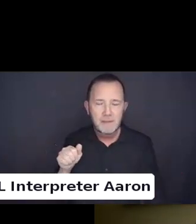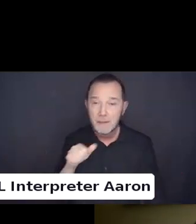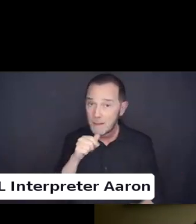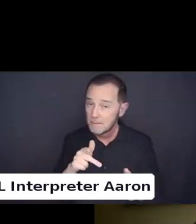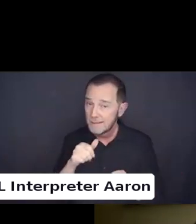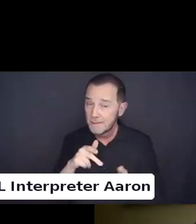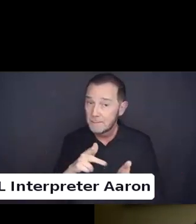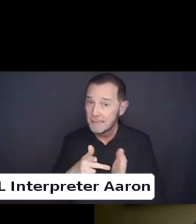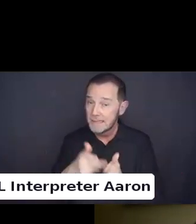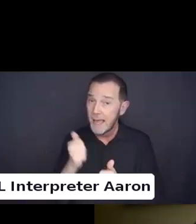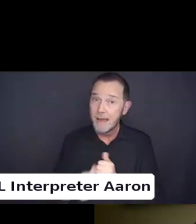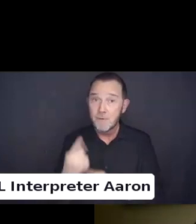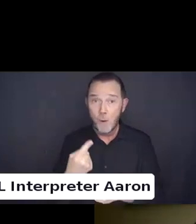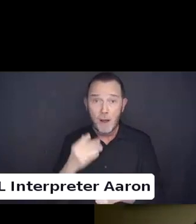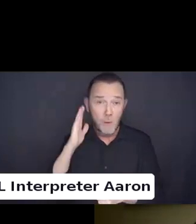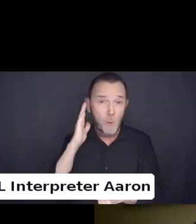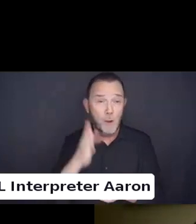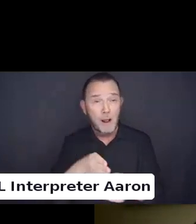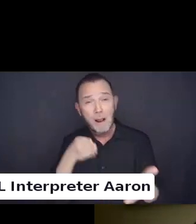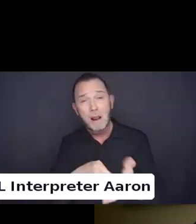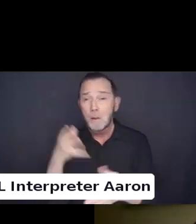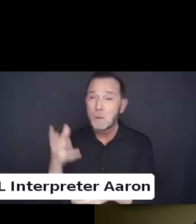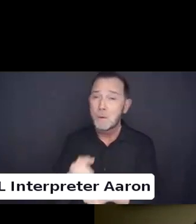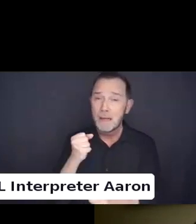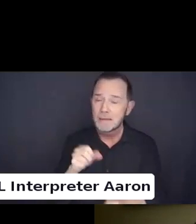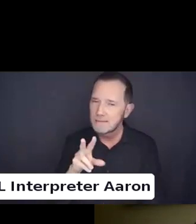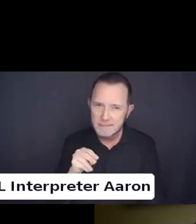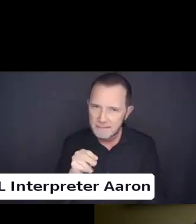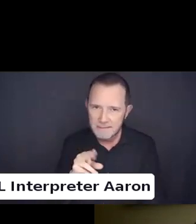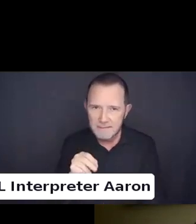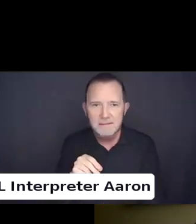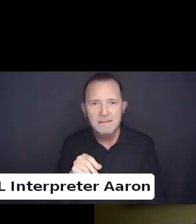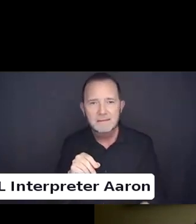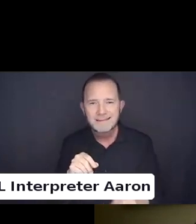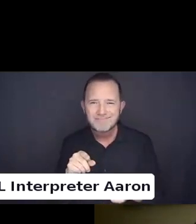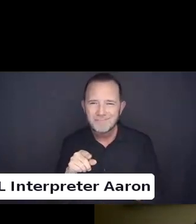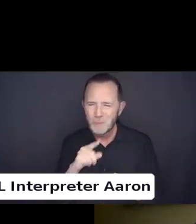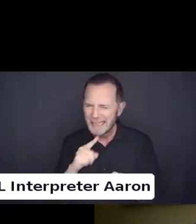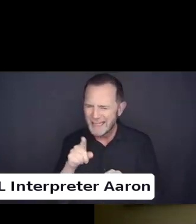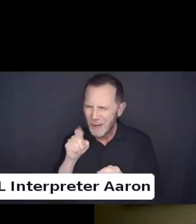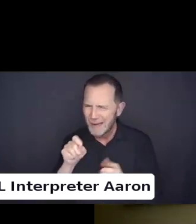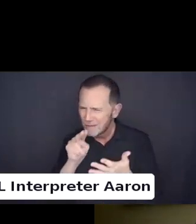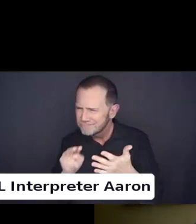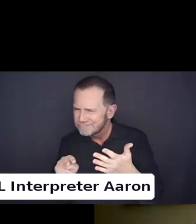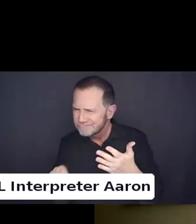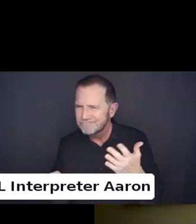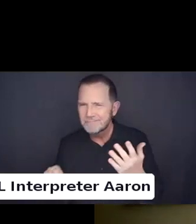I think Ben the battle moves to the other parts of the law. The judge might say okay.